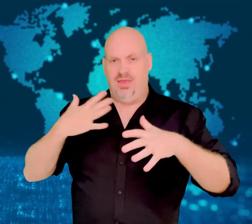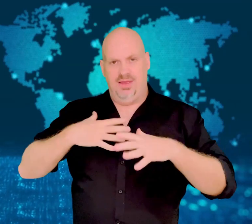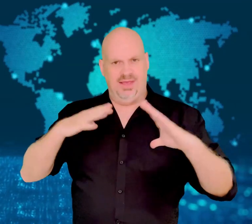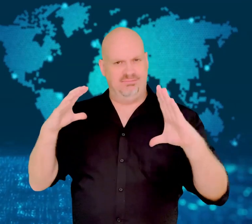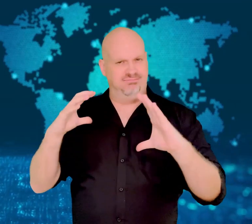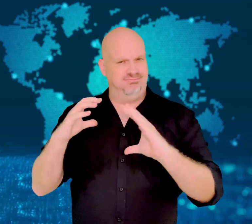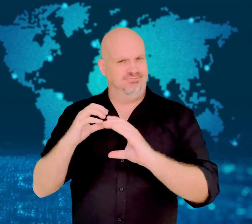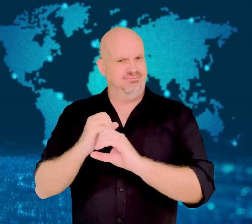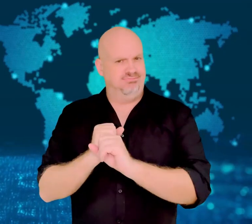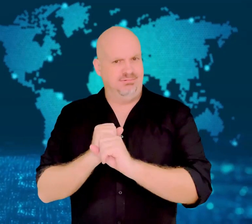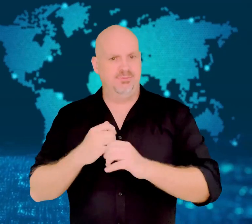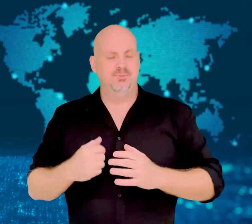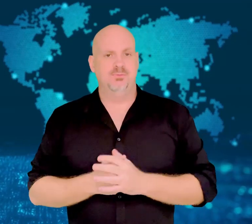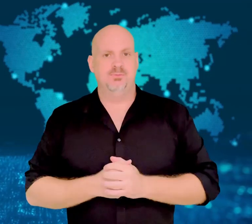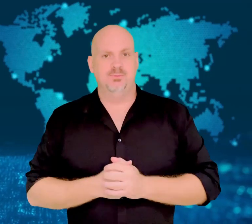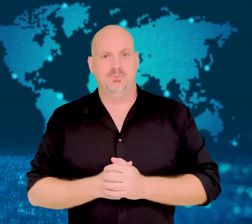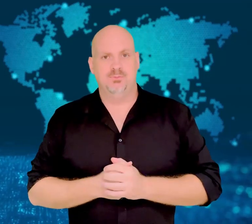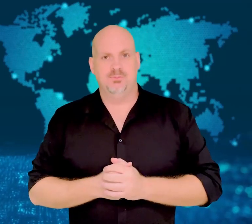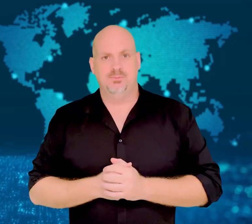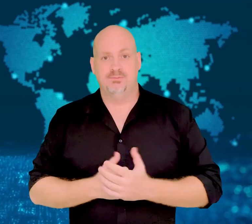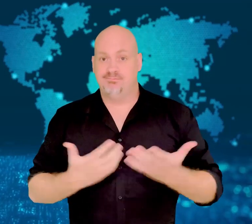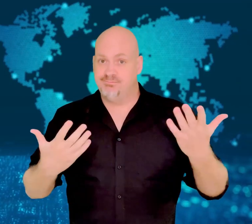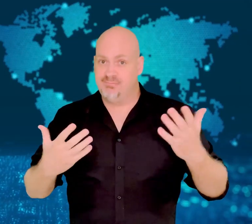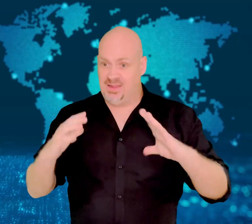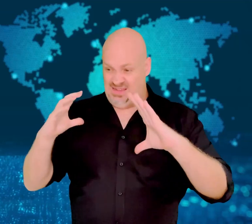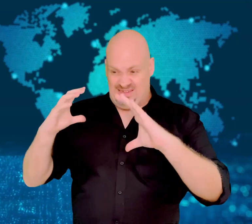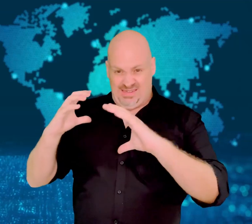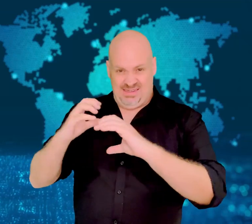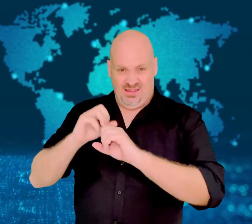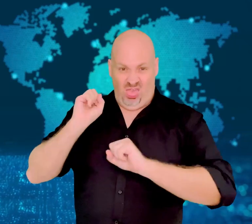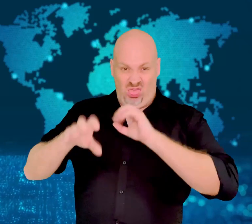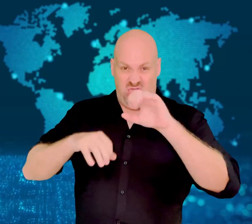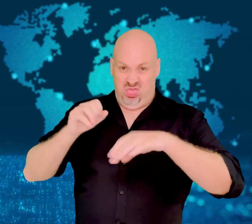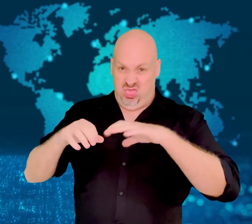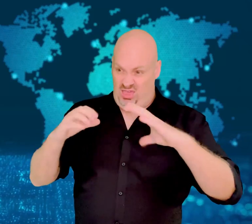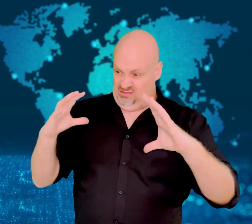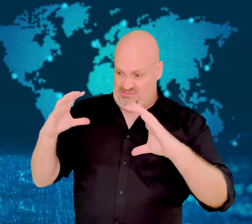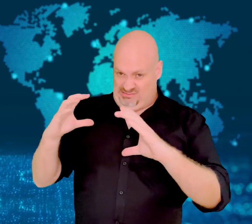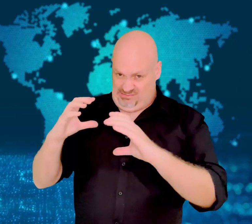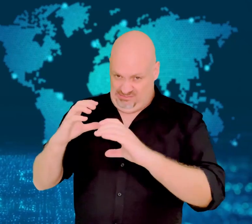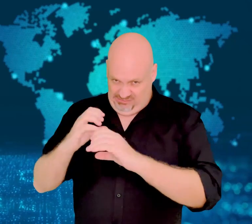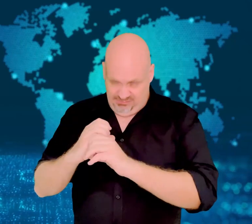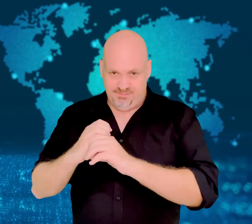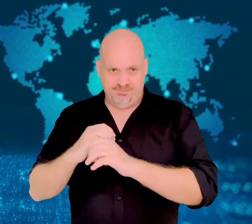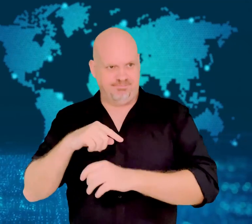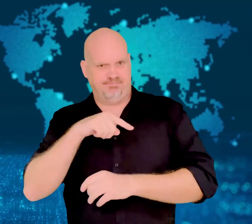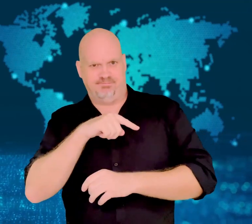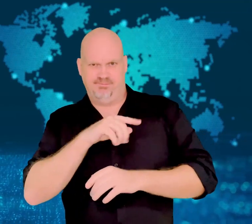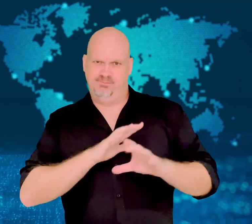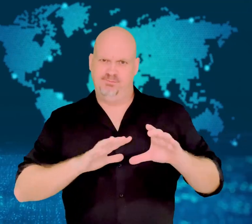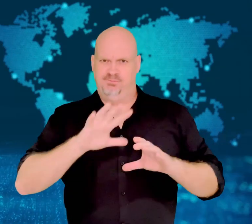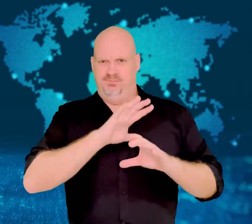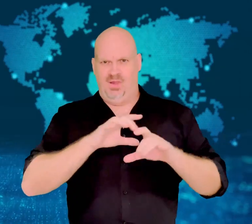In an effort to curb its plastic waste, the most populous Australian State,